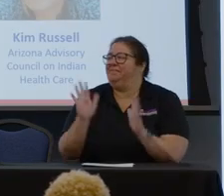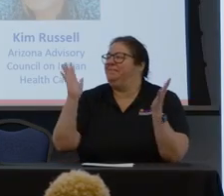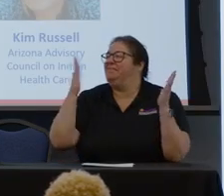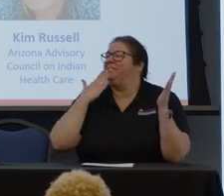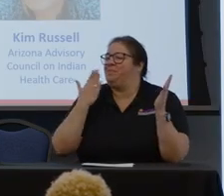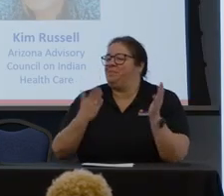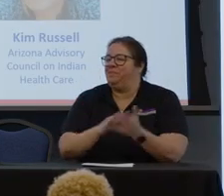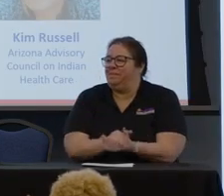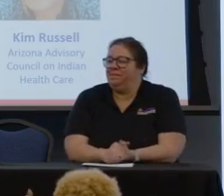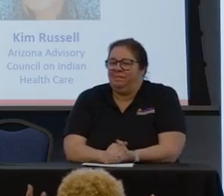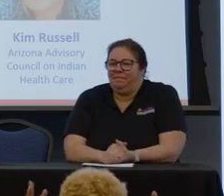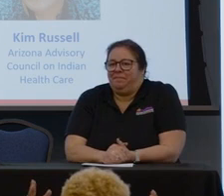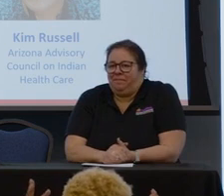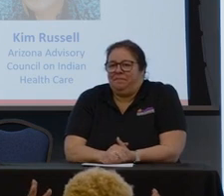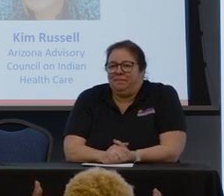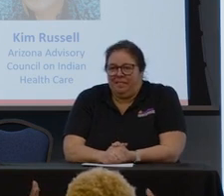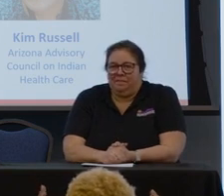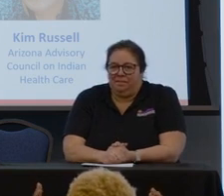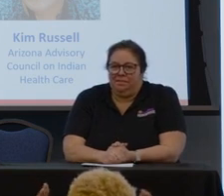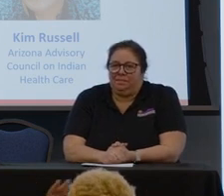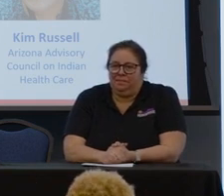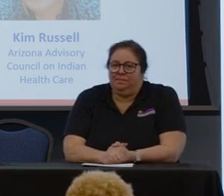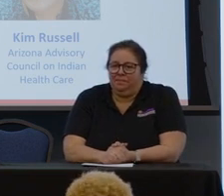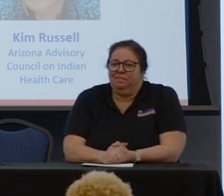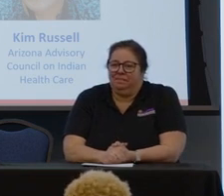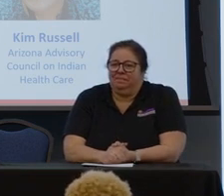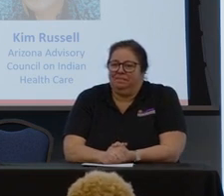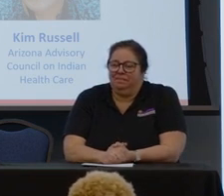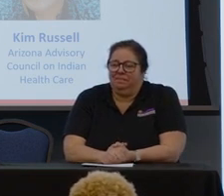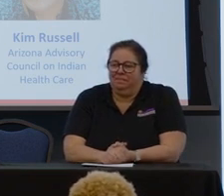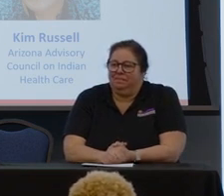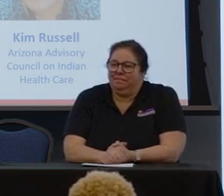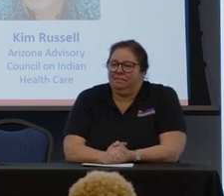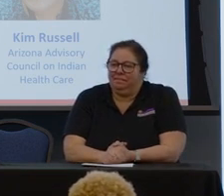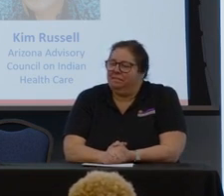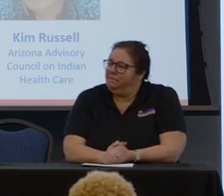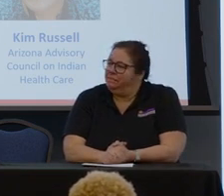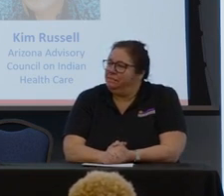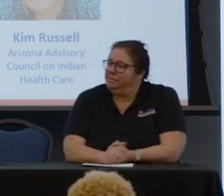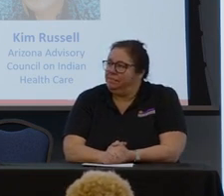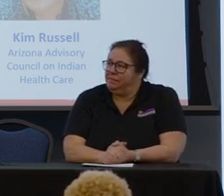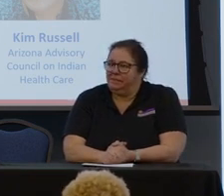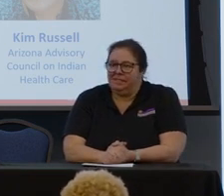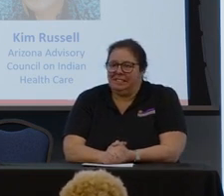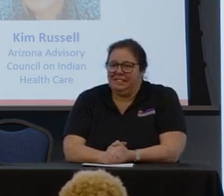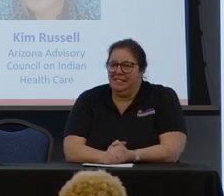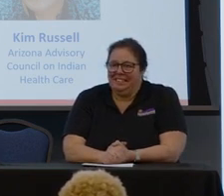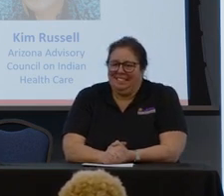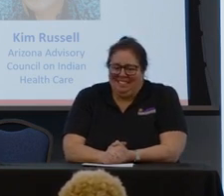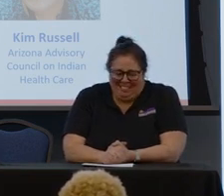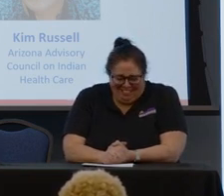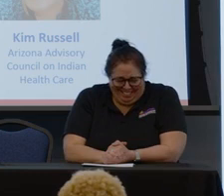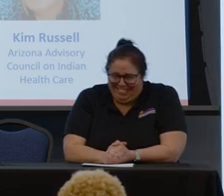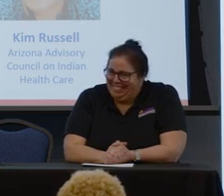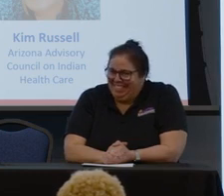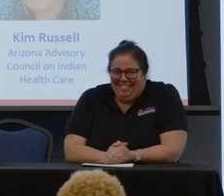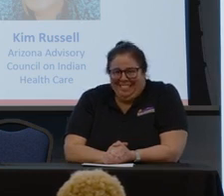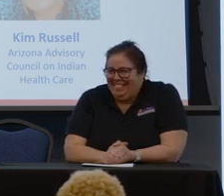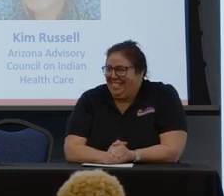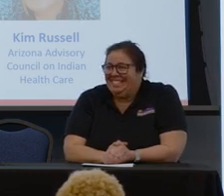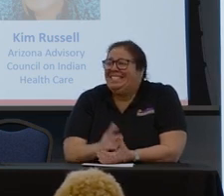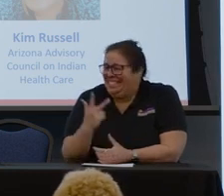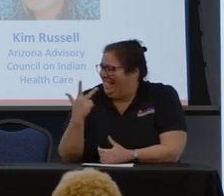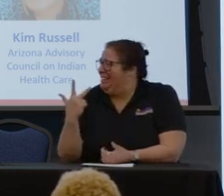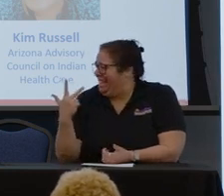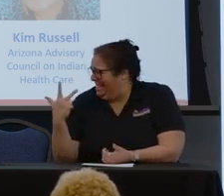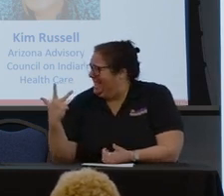Despres, you're French. - Yes.